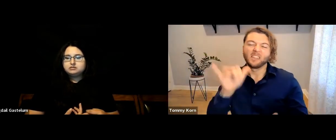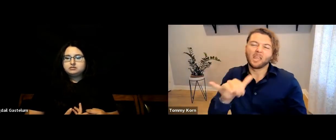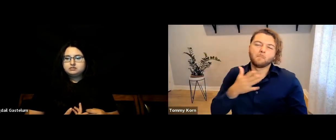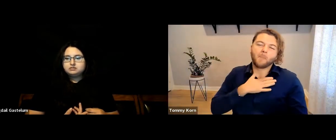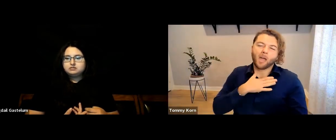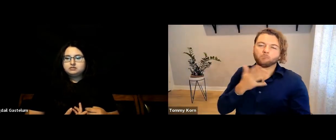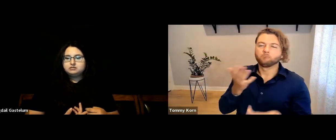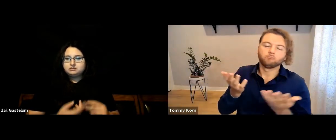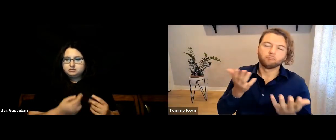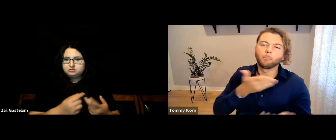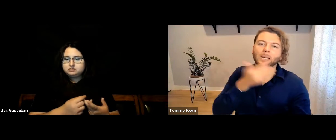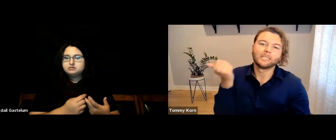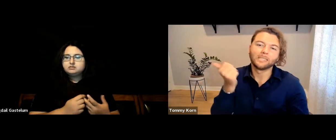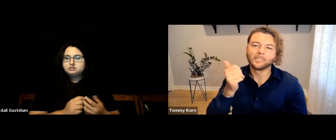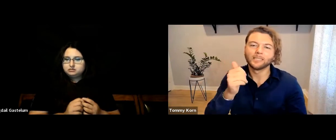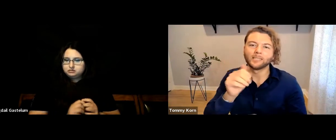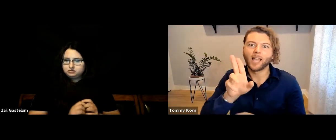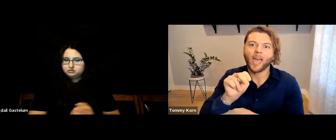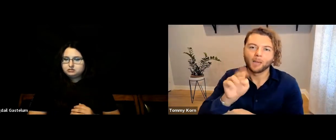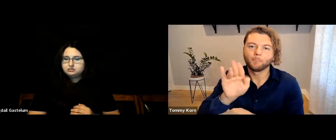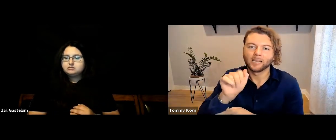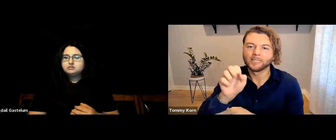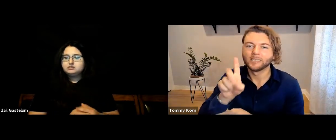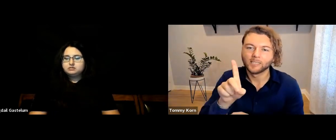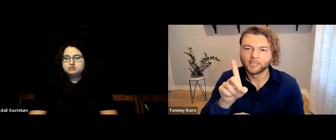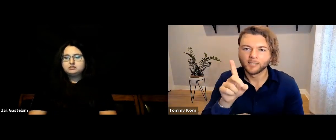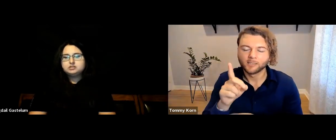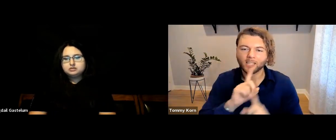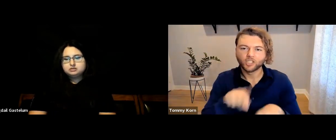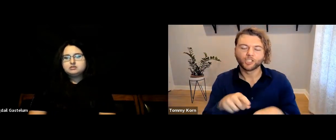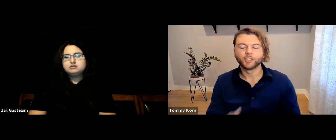That would be my best attempt at unbiased advice.